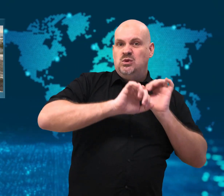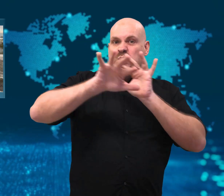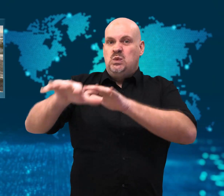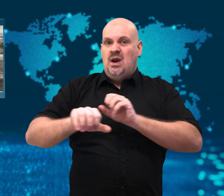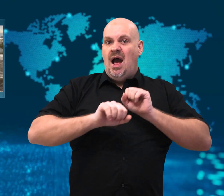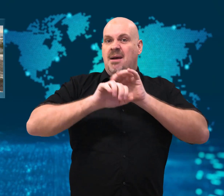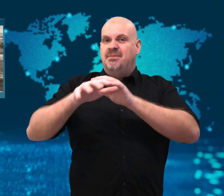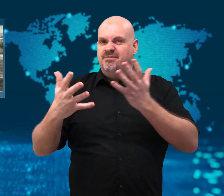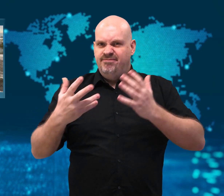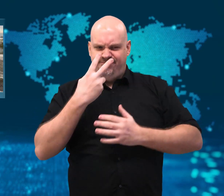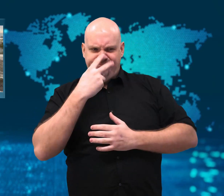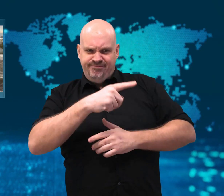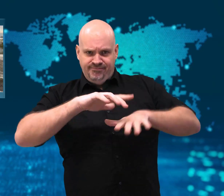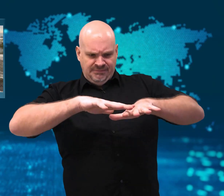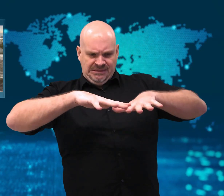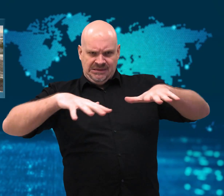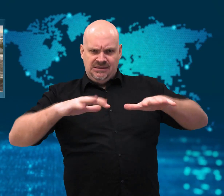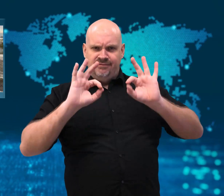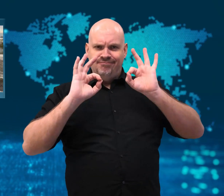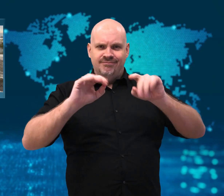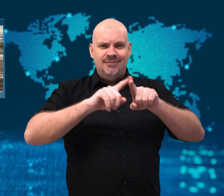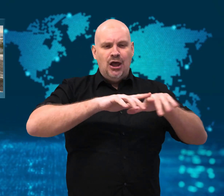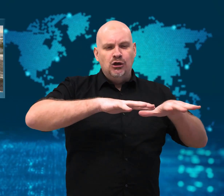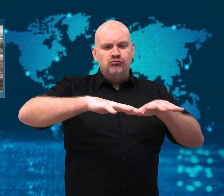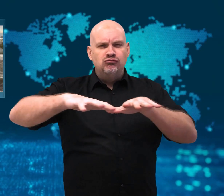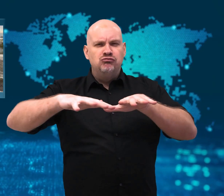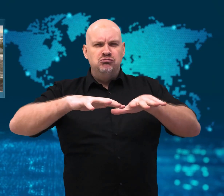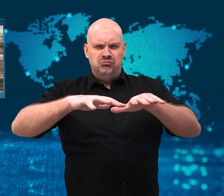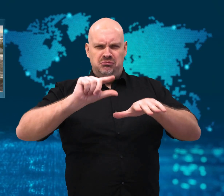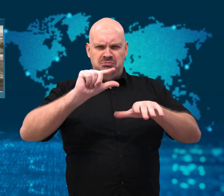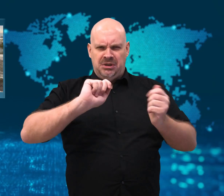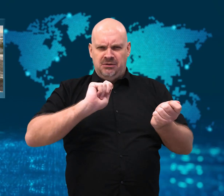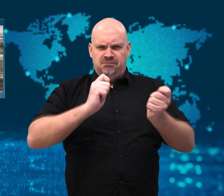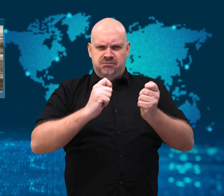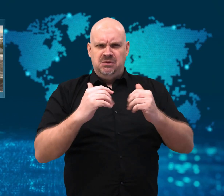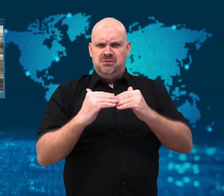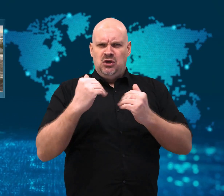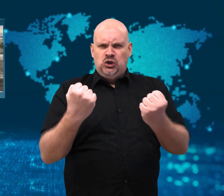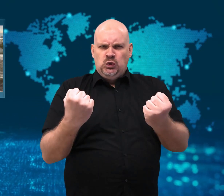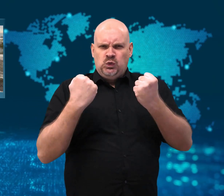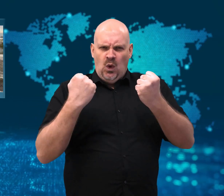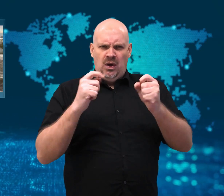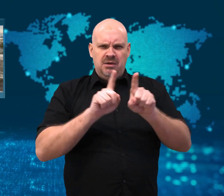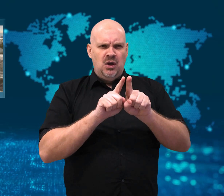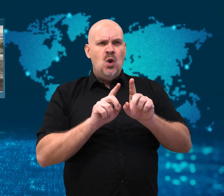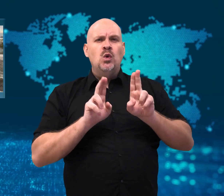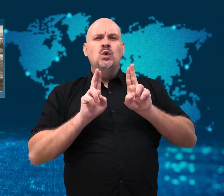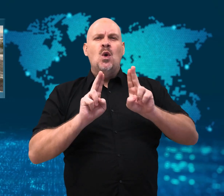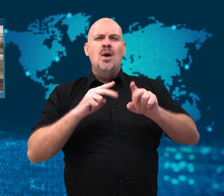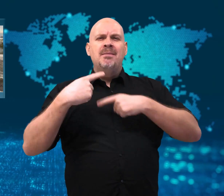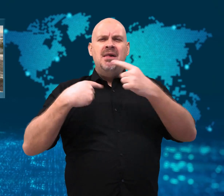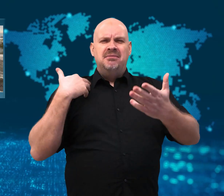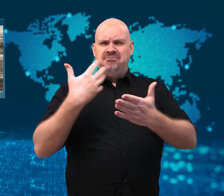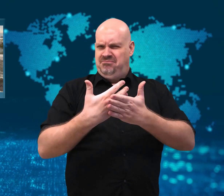The threat includes other countries in the Pacific Ocean,